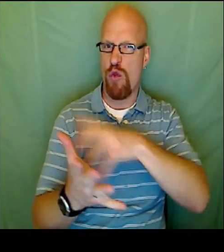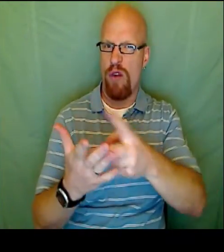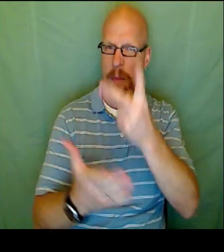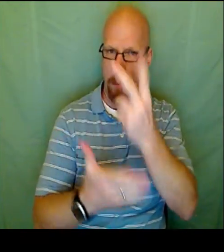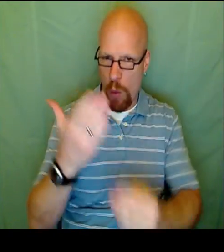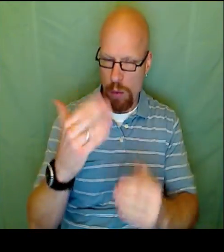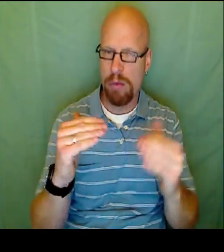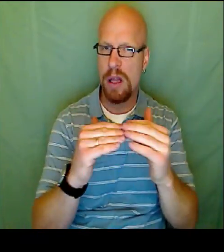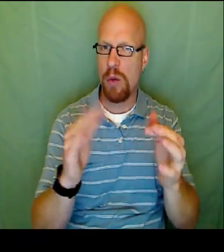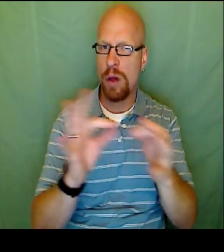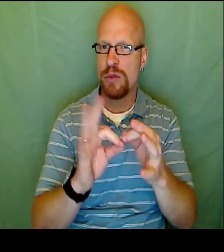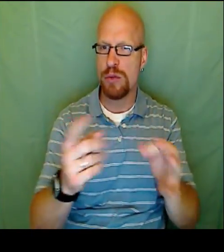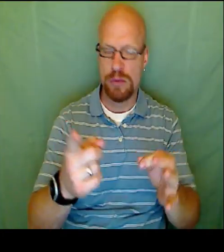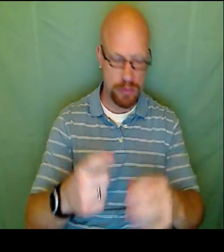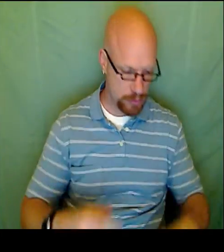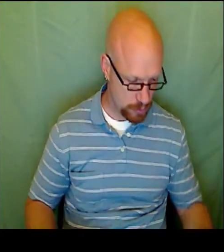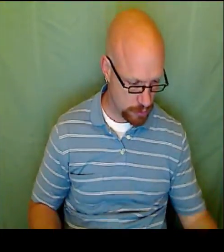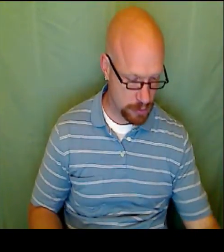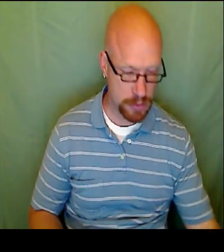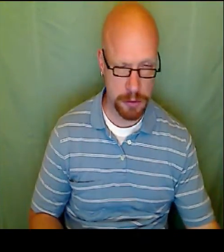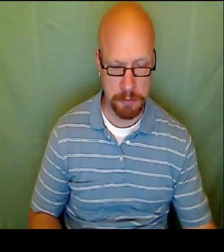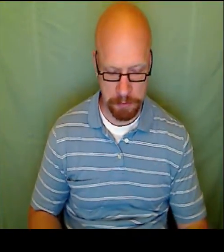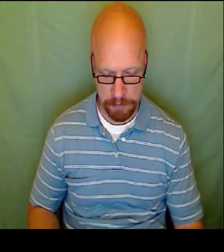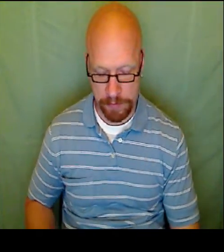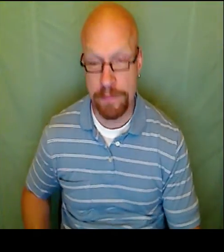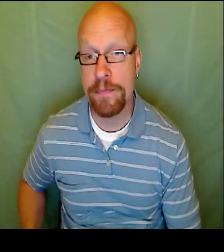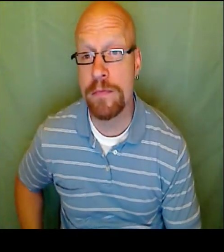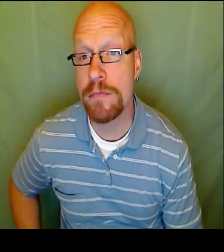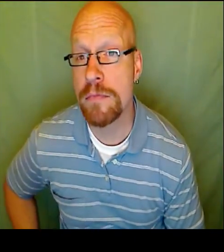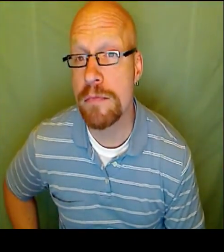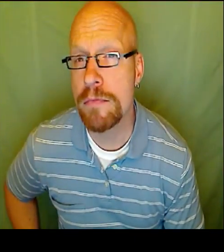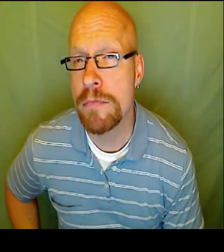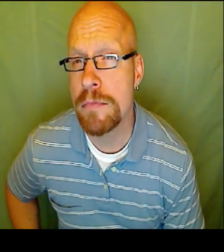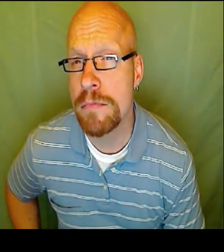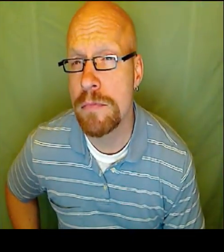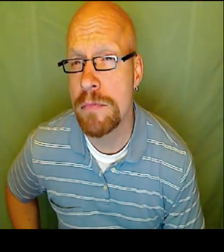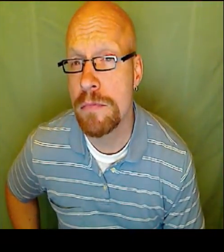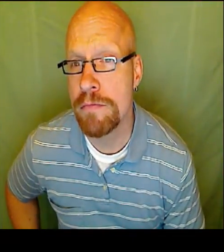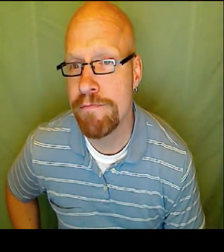And we'll see what happens as we go through the vlog. For now, we're ready to graph both equations.